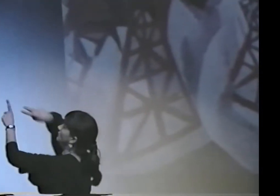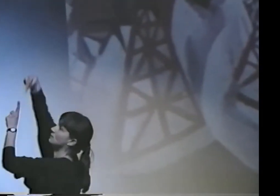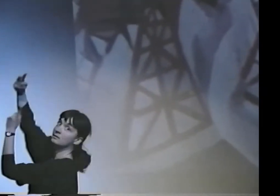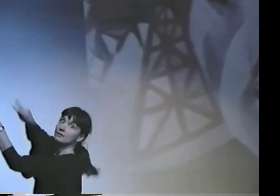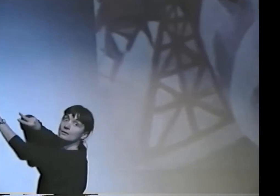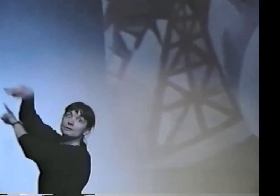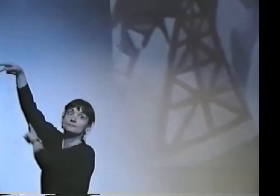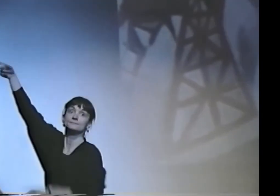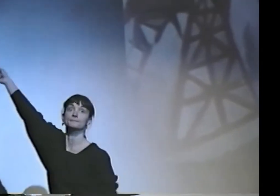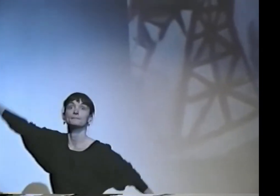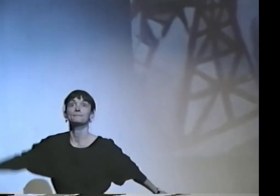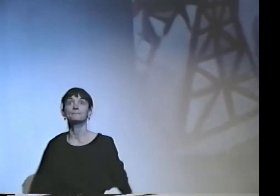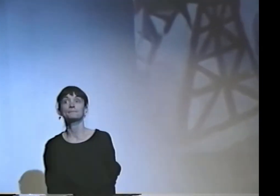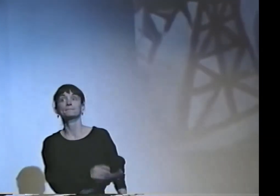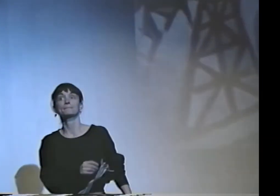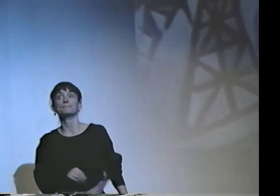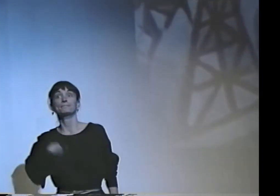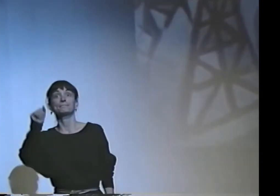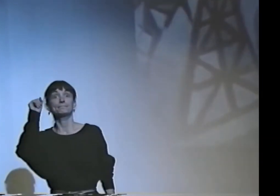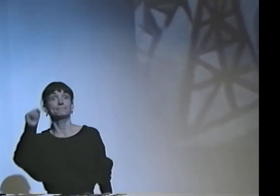PICASSO, THE DIFFERENT PERSPECTIVES.